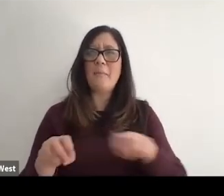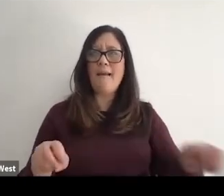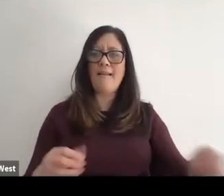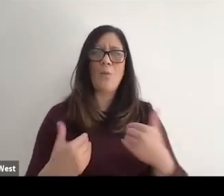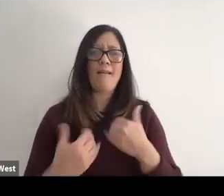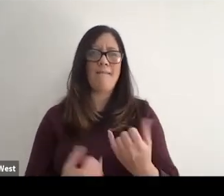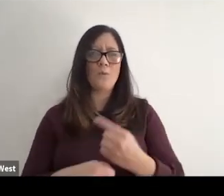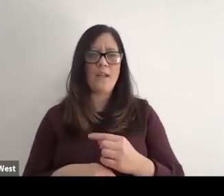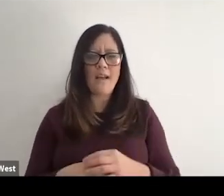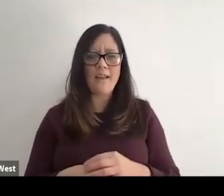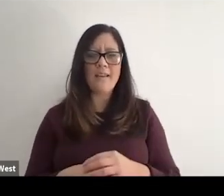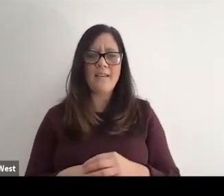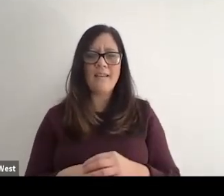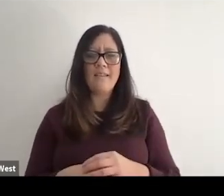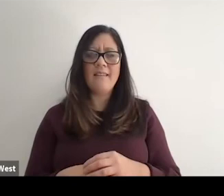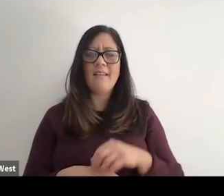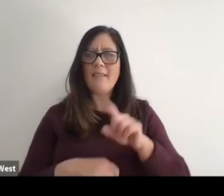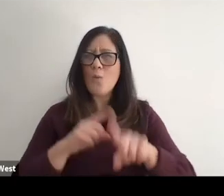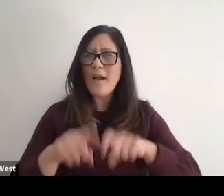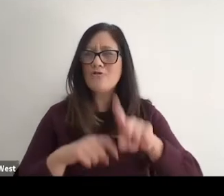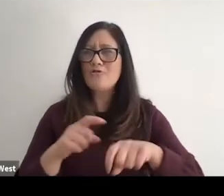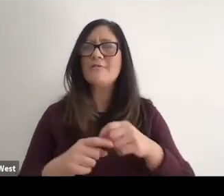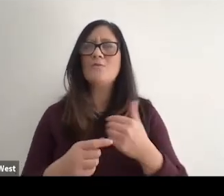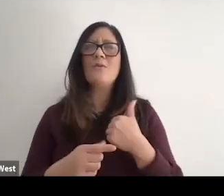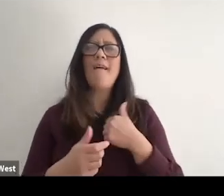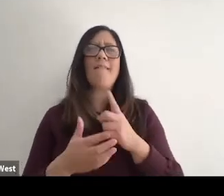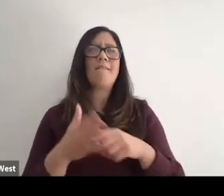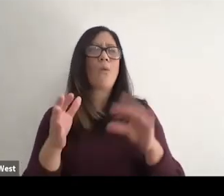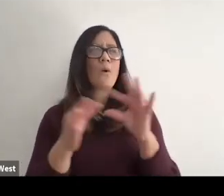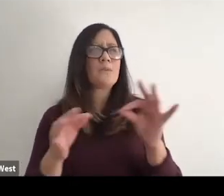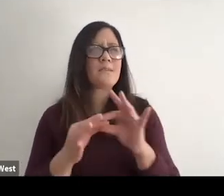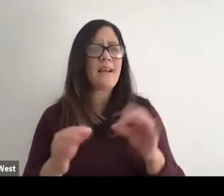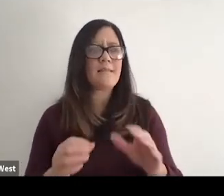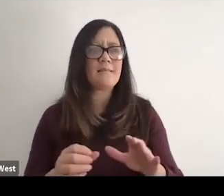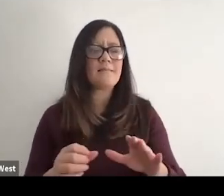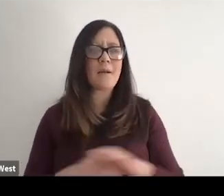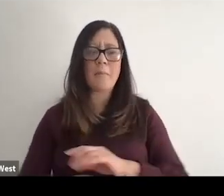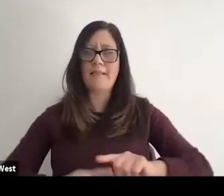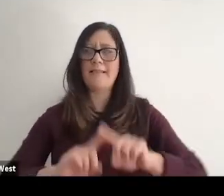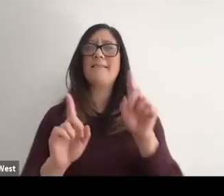Panel that we had today and the things the questions that you ask him, the things that you had said